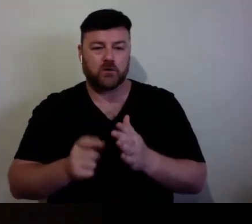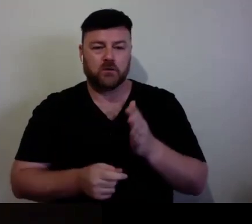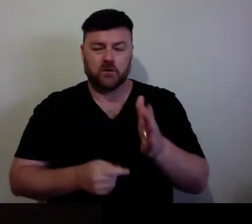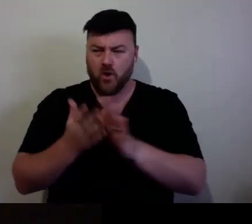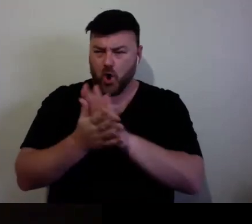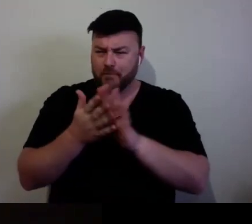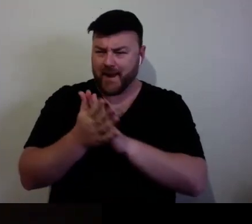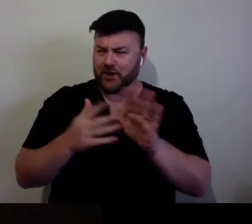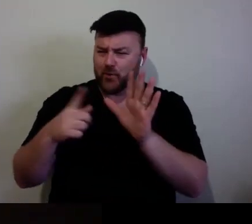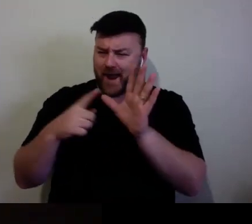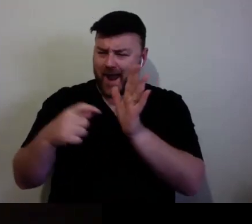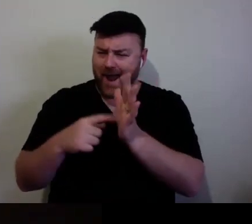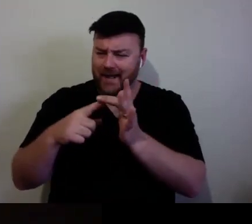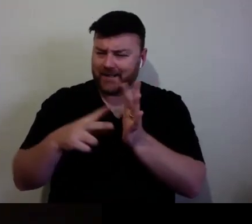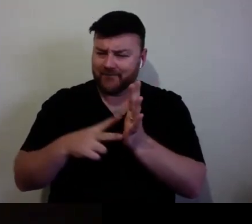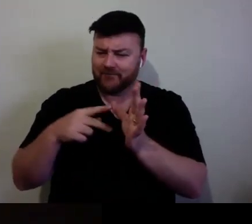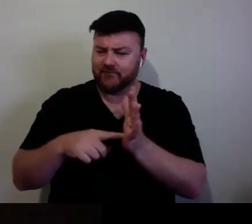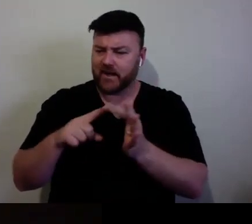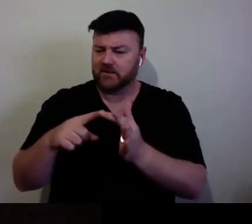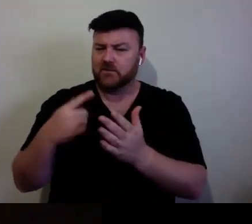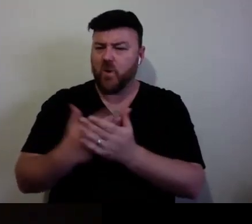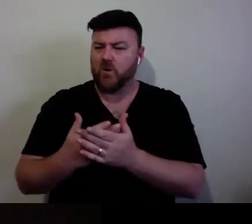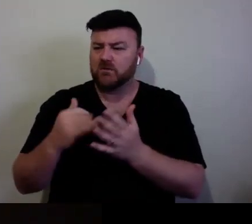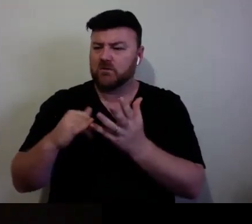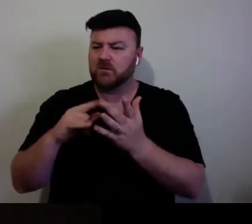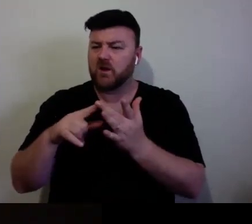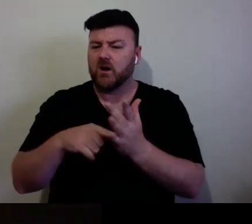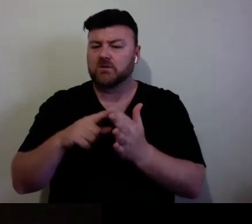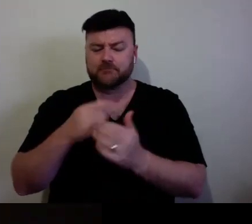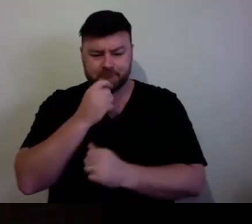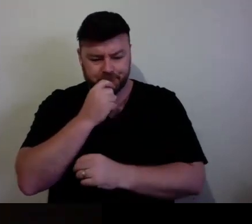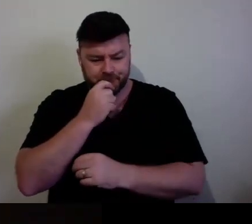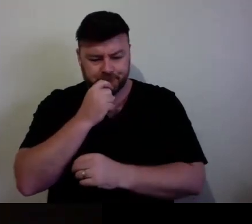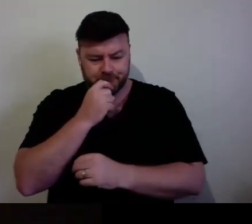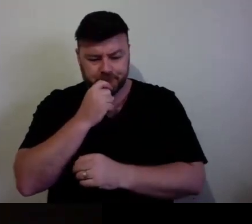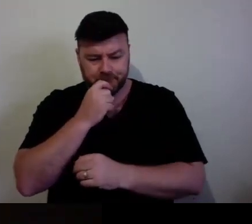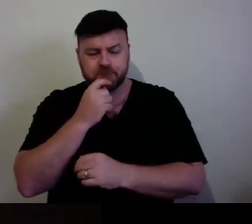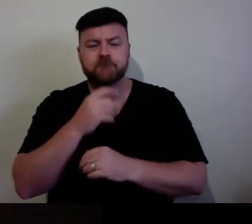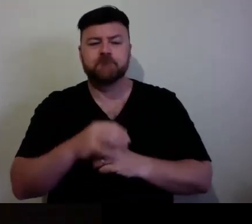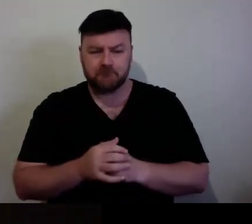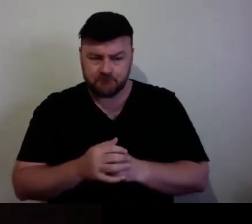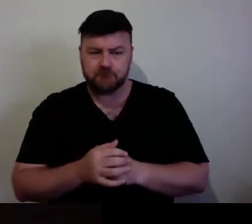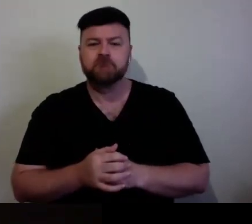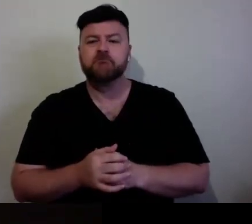That is what I presume. Yeah. There's some augmented...